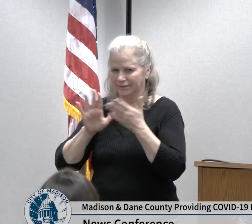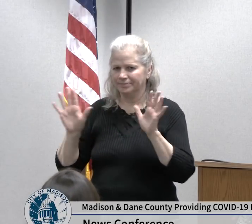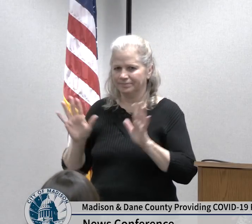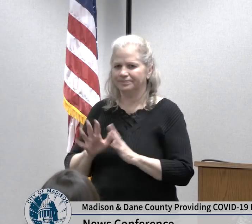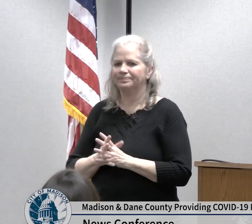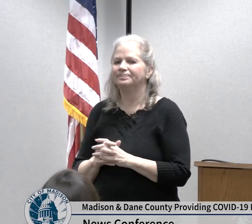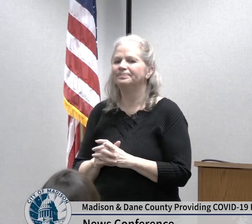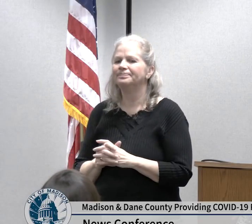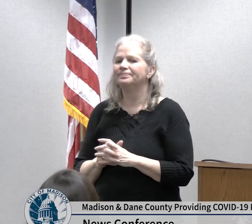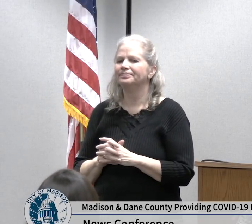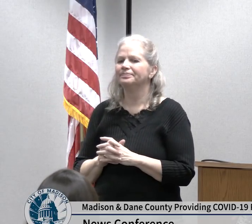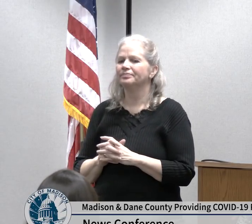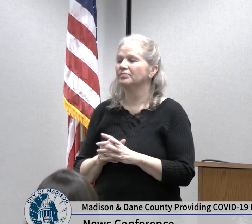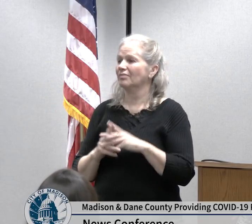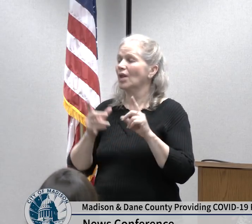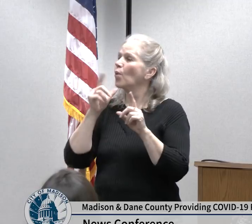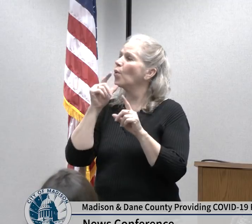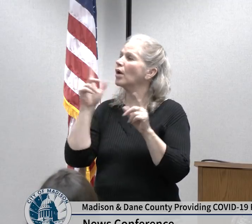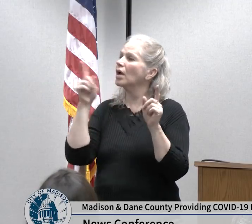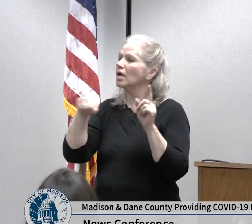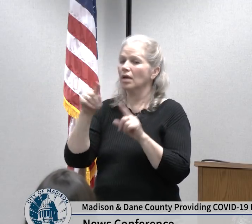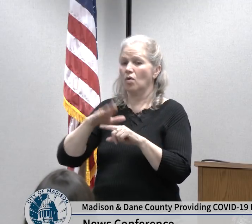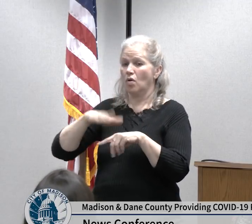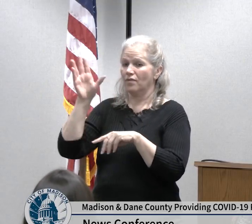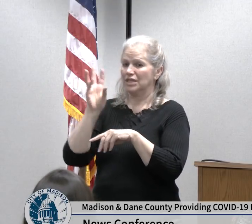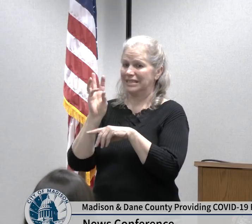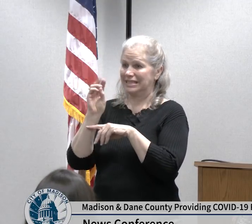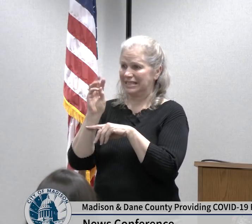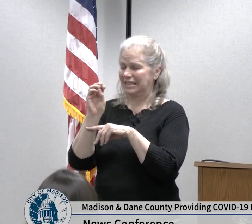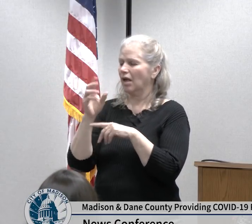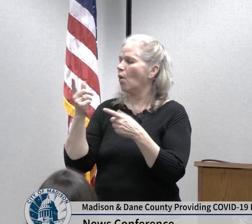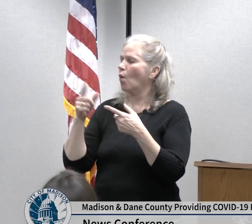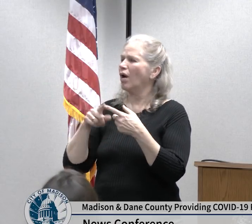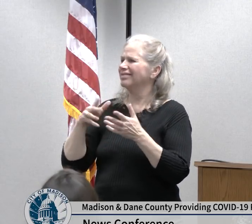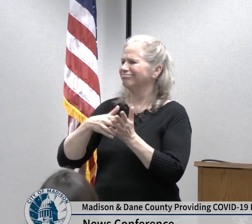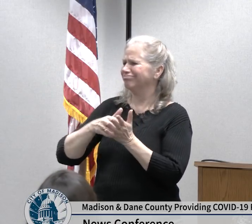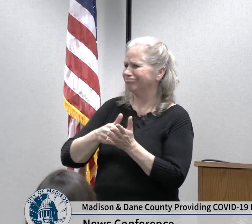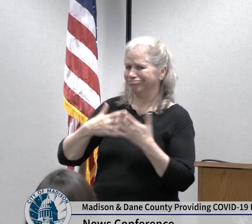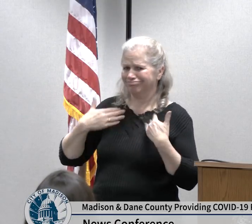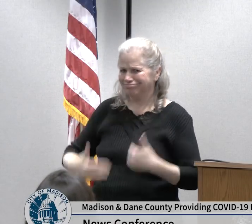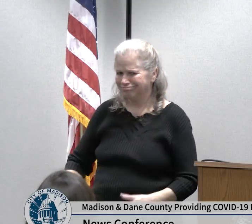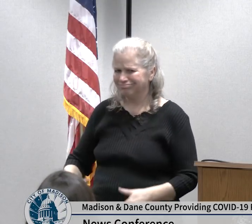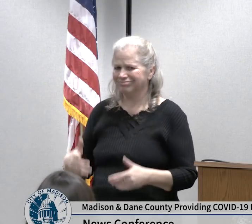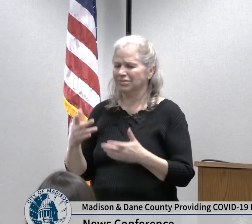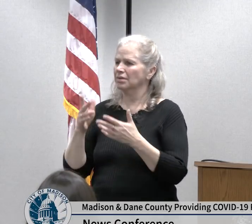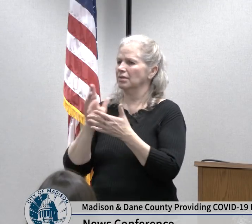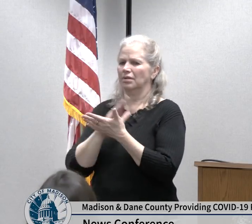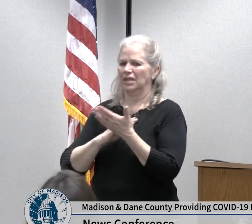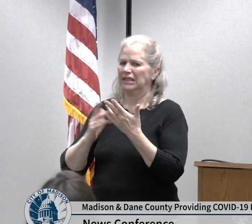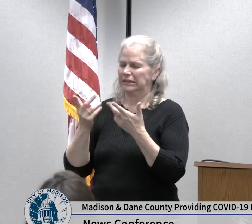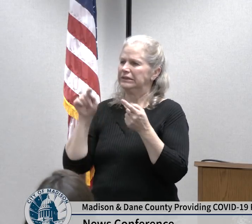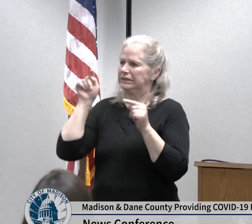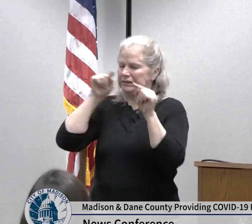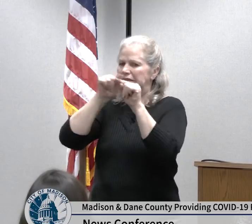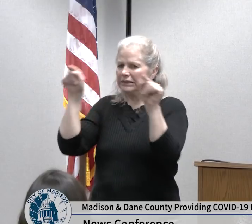follow the CDC guidelines and avoid crowds employers and institutions should